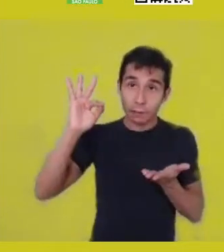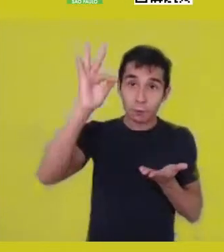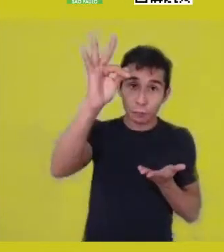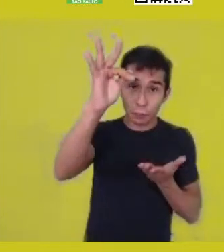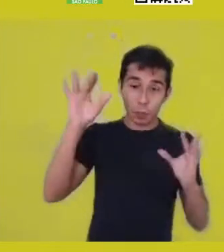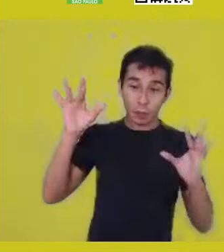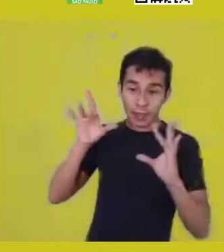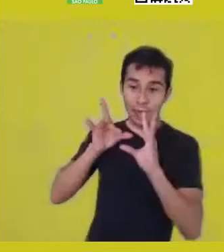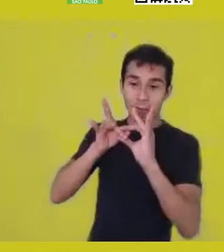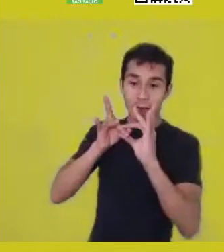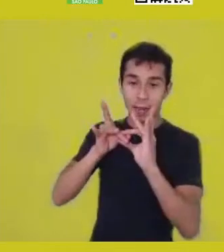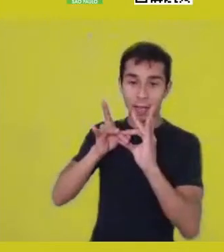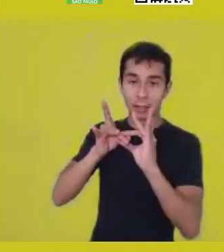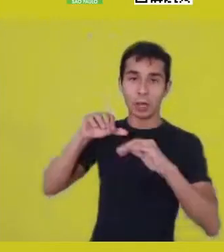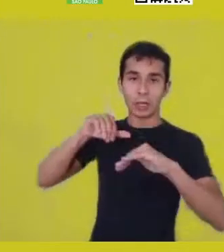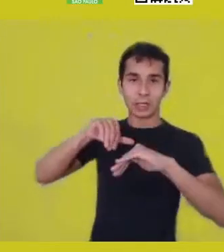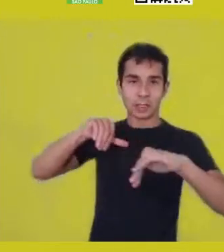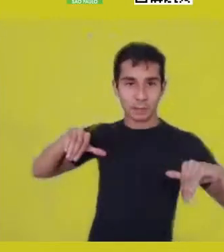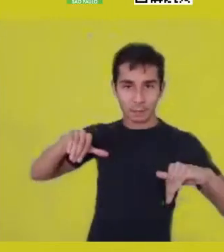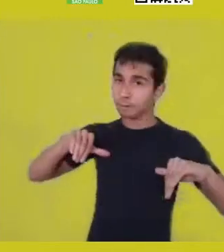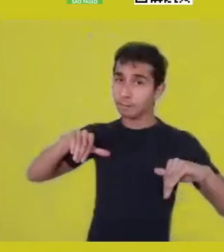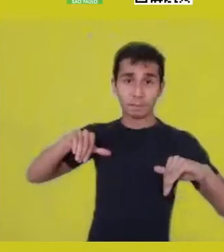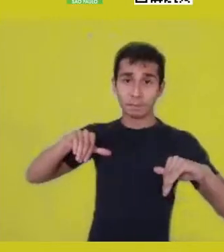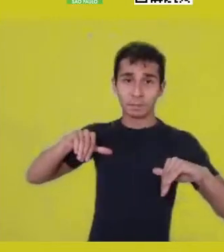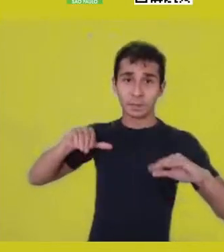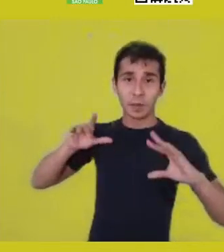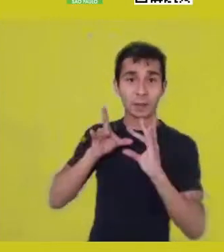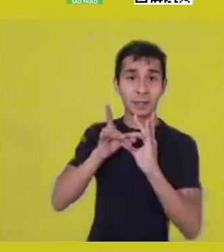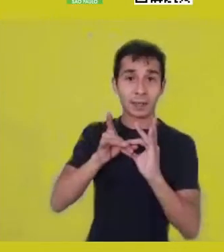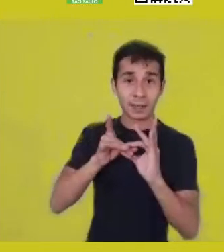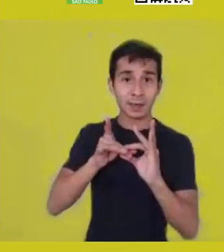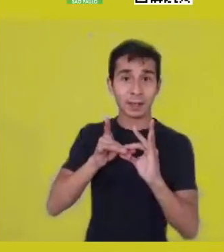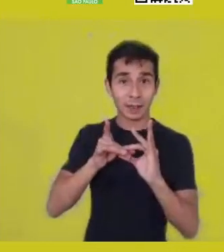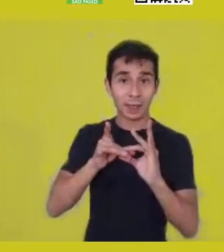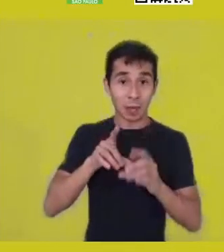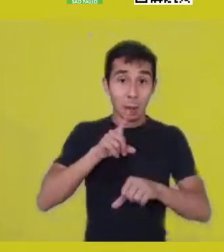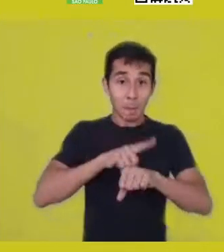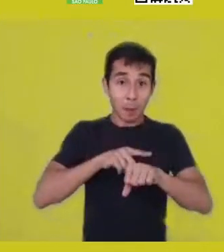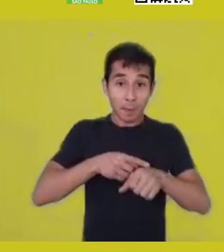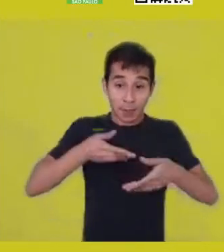life is born before birth and lingers after life,